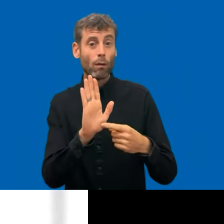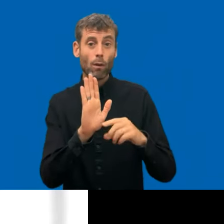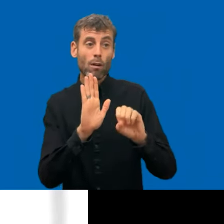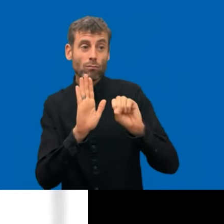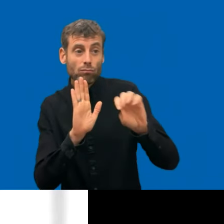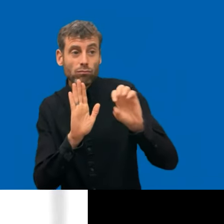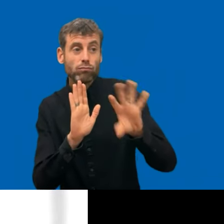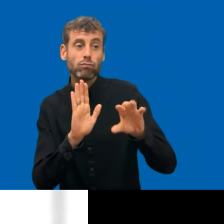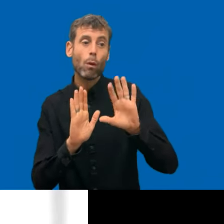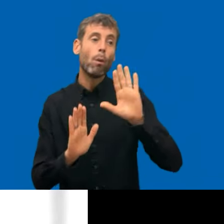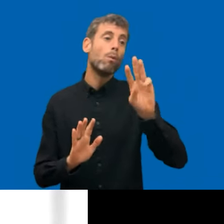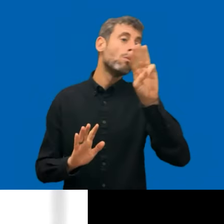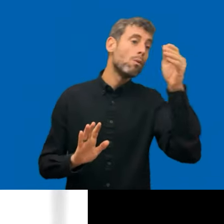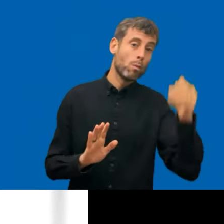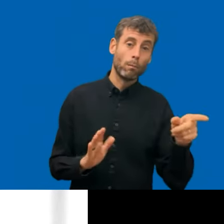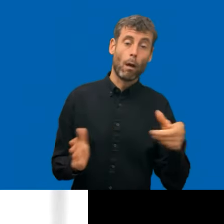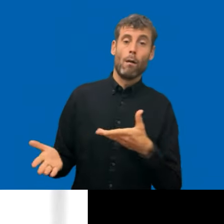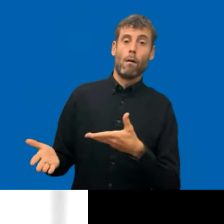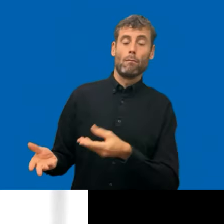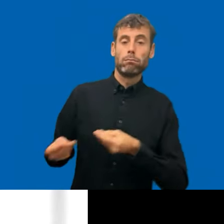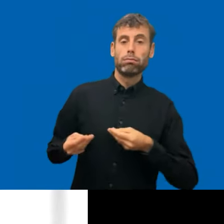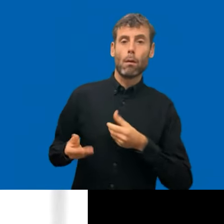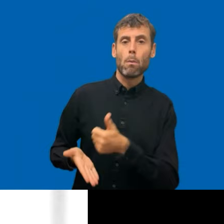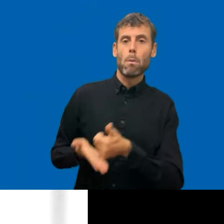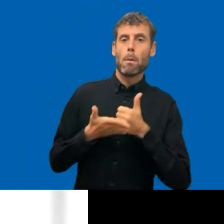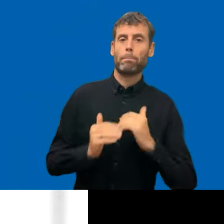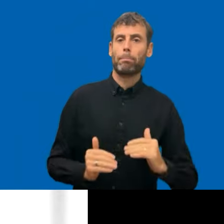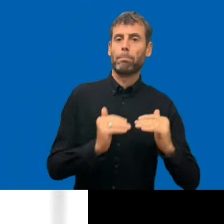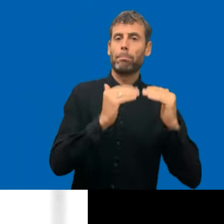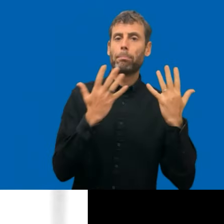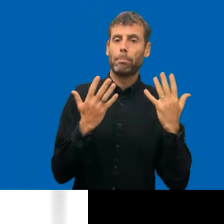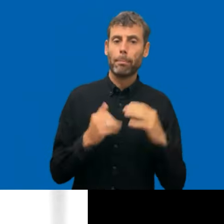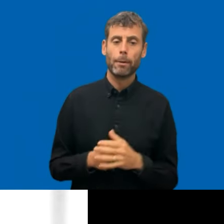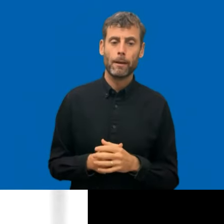it's fascinating that this goes so well and I know now that people will email